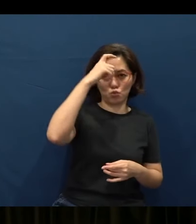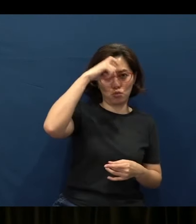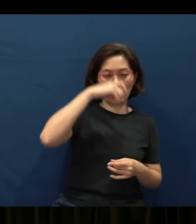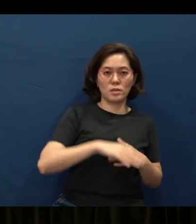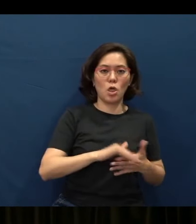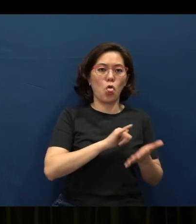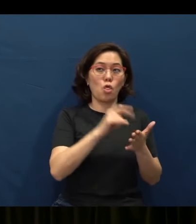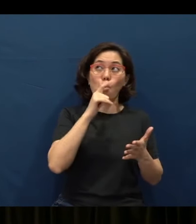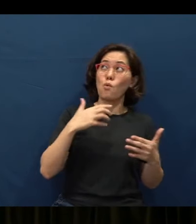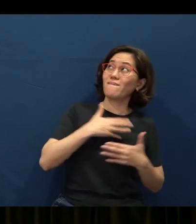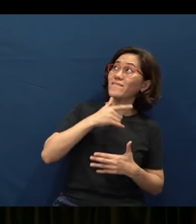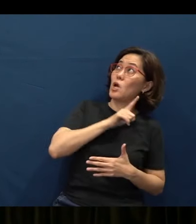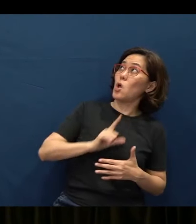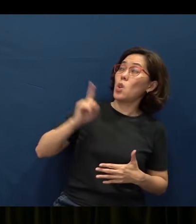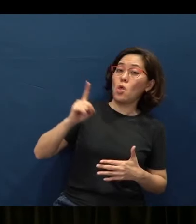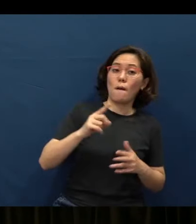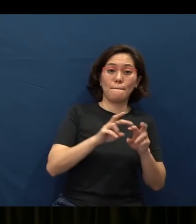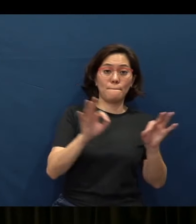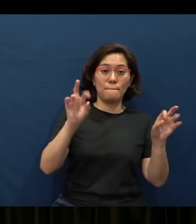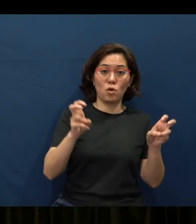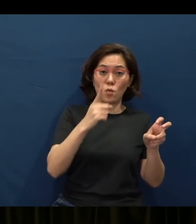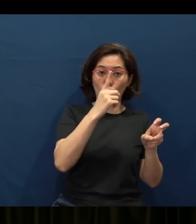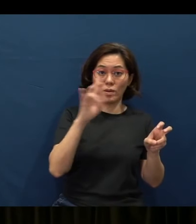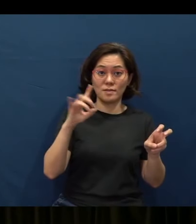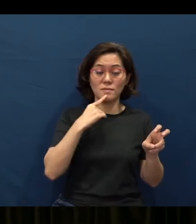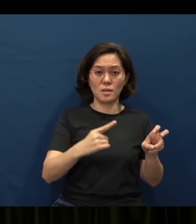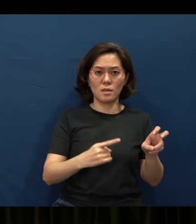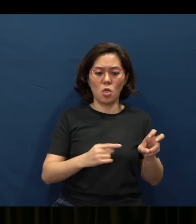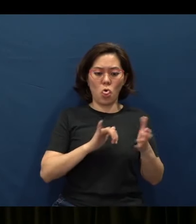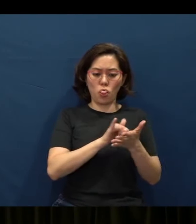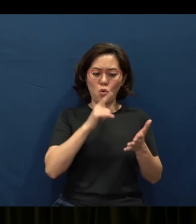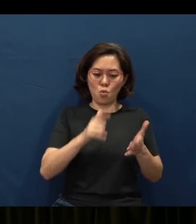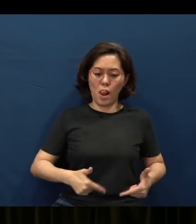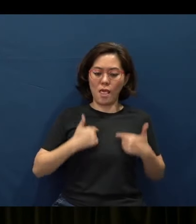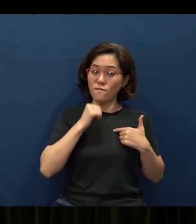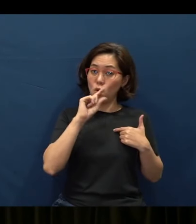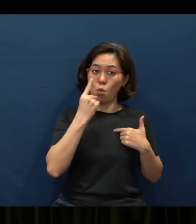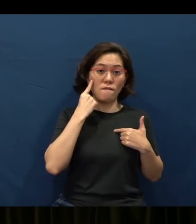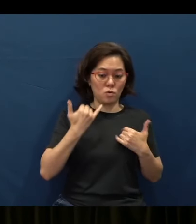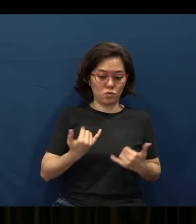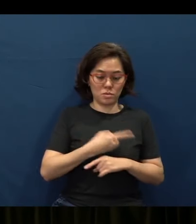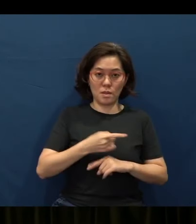those who fear the Lord as Proverbs 1:7 tells us; those who live not just for today - but those who